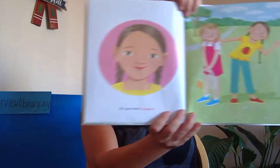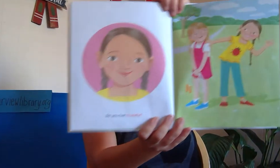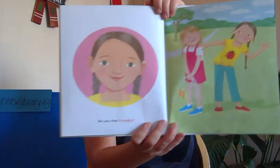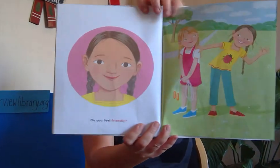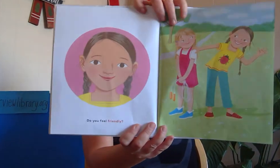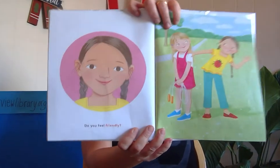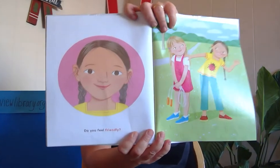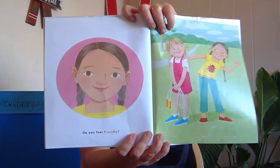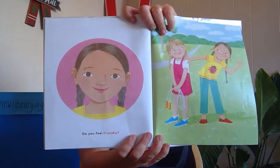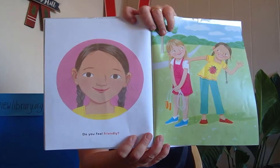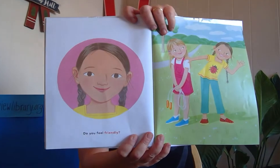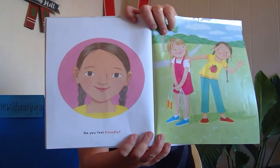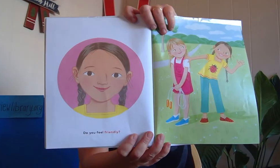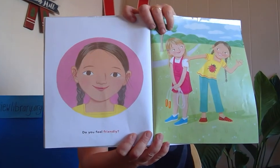where do you feel friendly